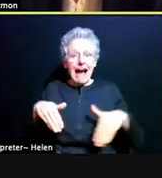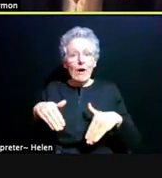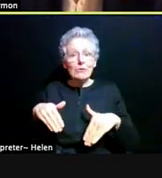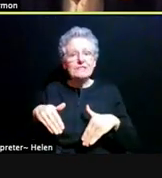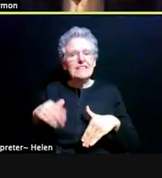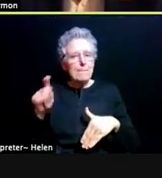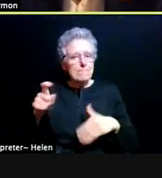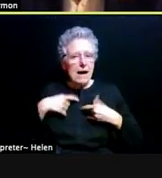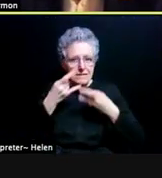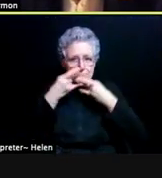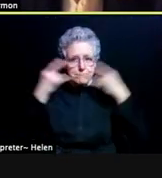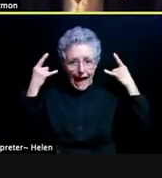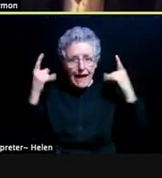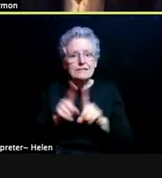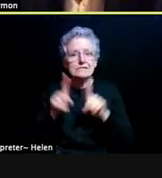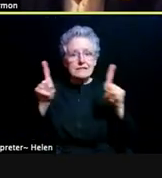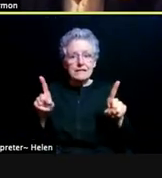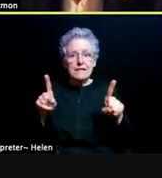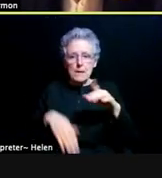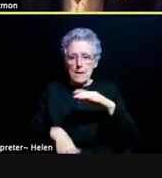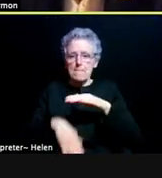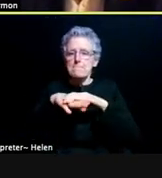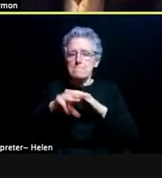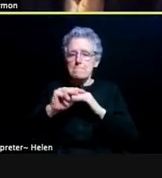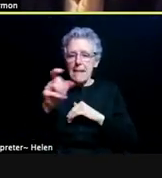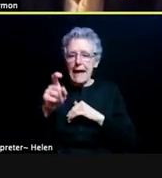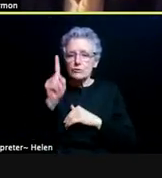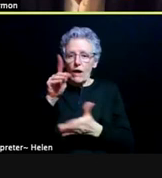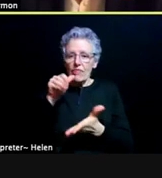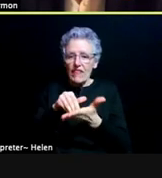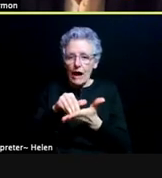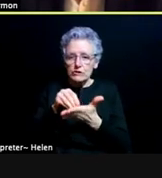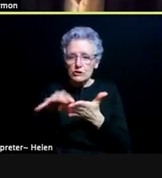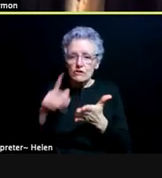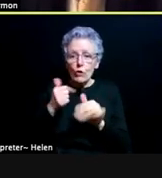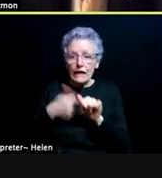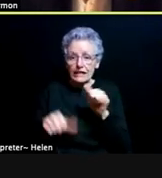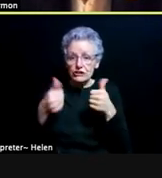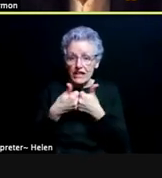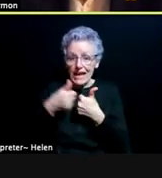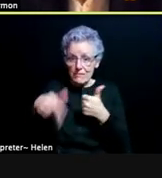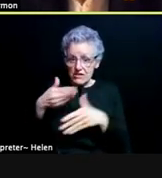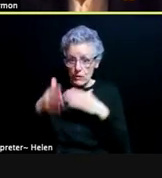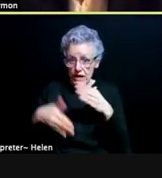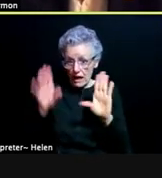and it'll be a maximum of 1000 students per game this weekend, and the focus this weekend